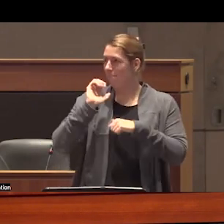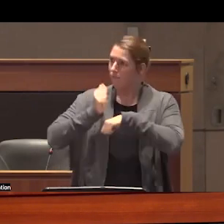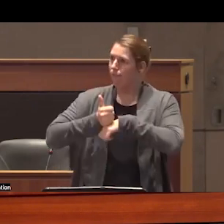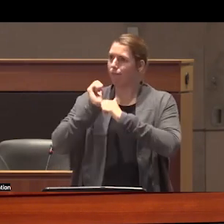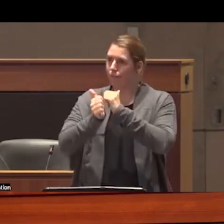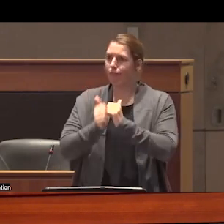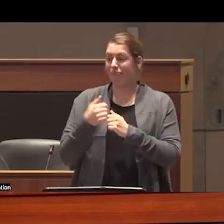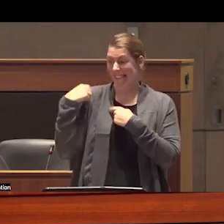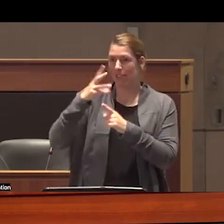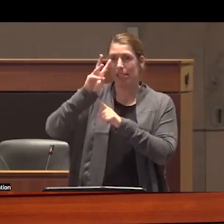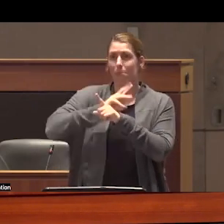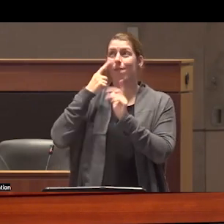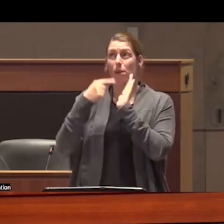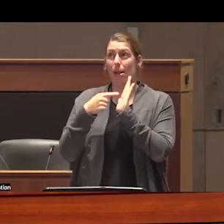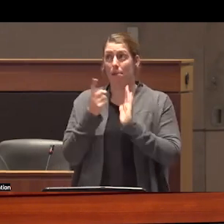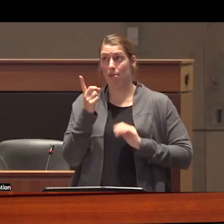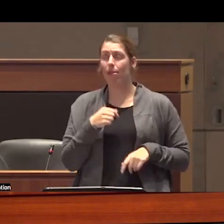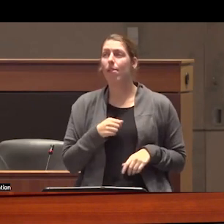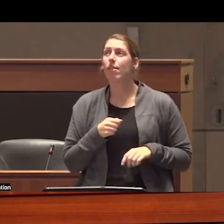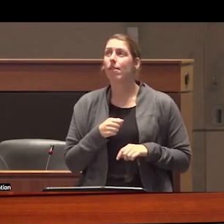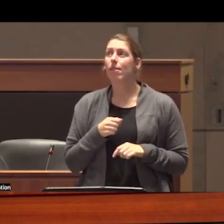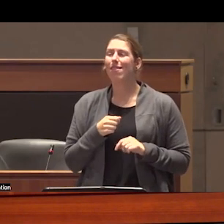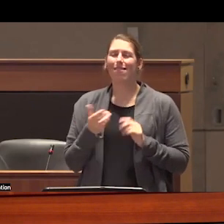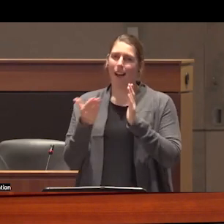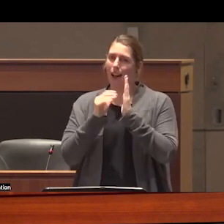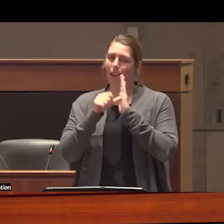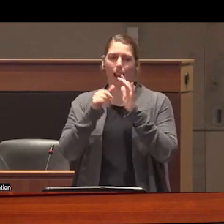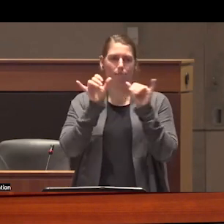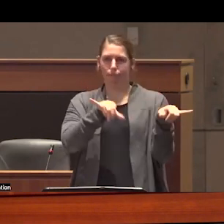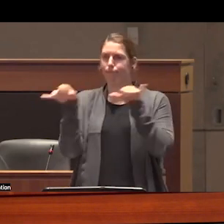months these are just a few examples they are again paradoxically appearing in regions where